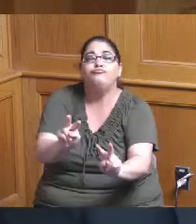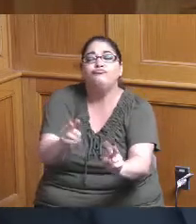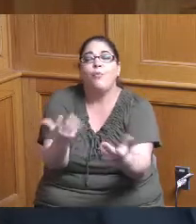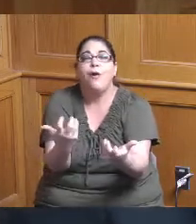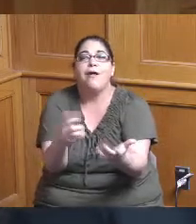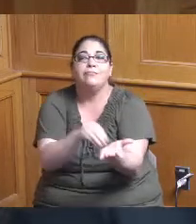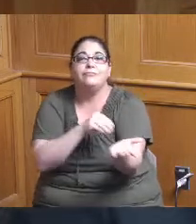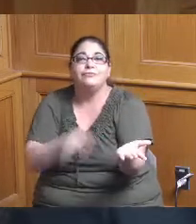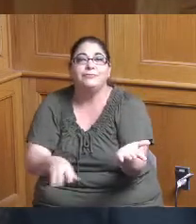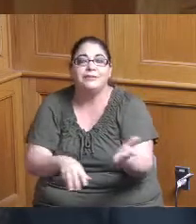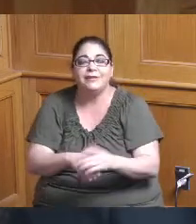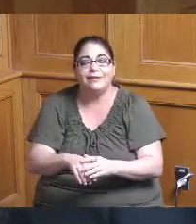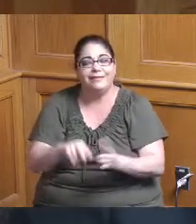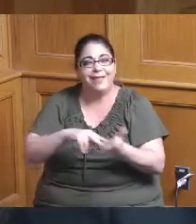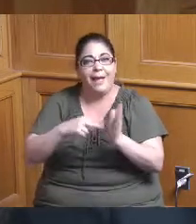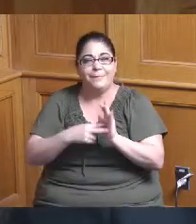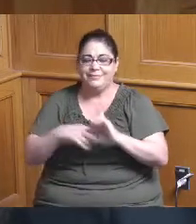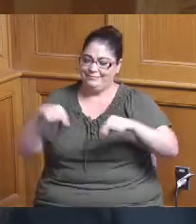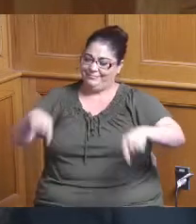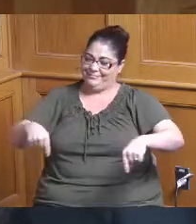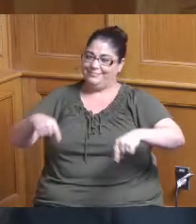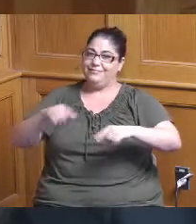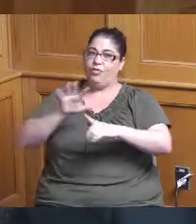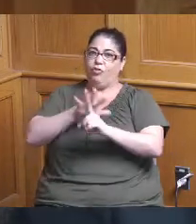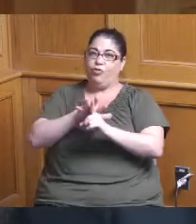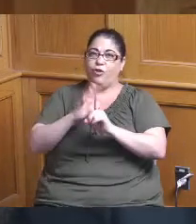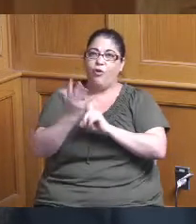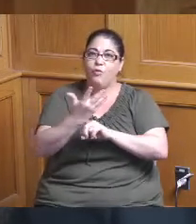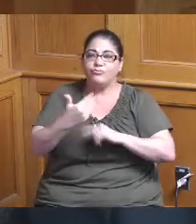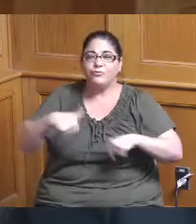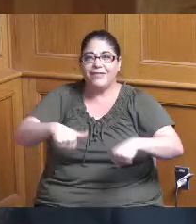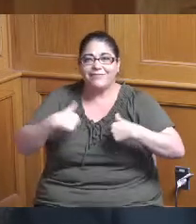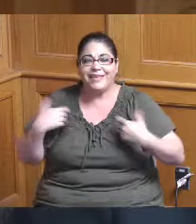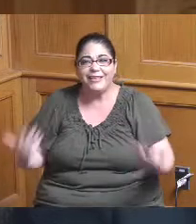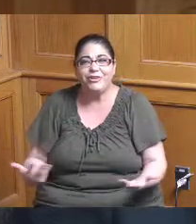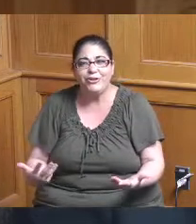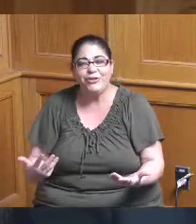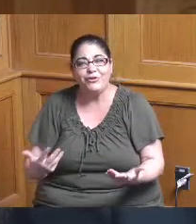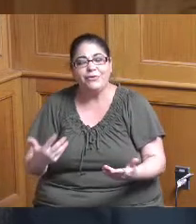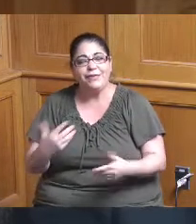culture of the county and acknowledging that we do want people to know what we do we do want them